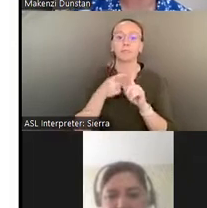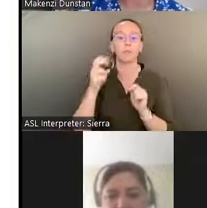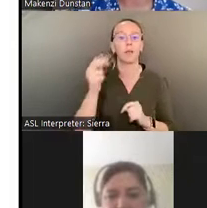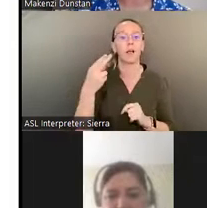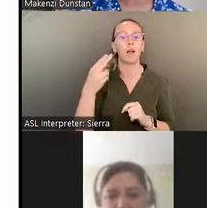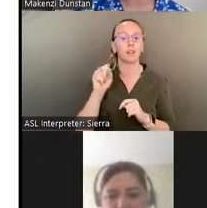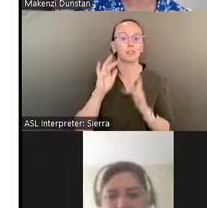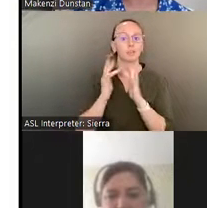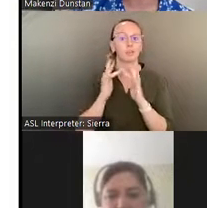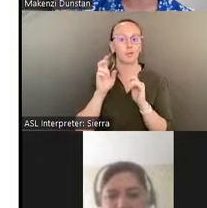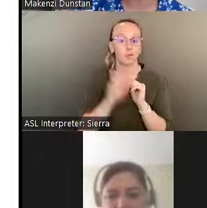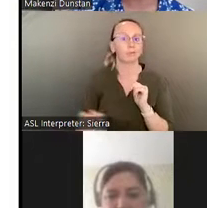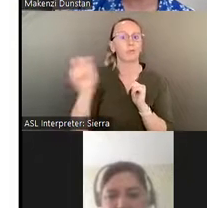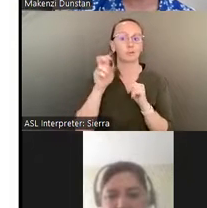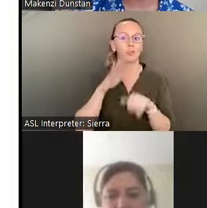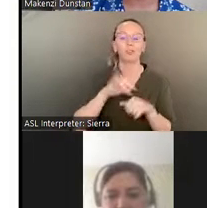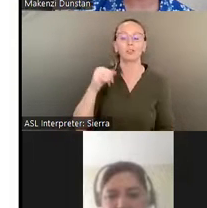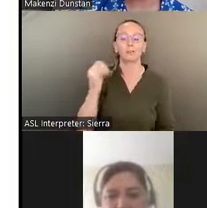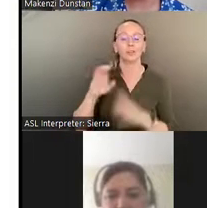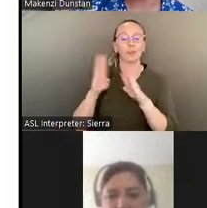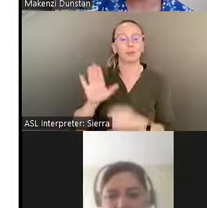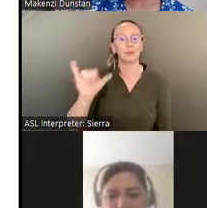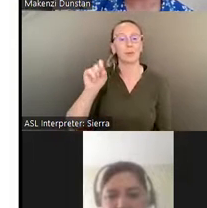House YouTube channel and at the end of this presentation.